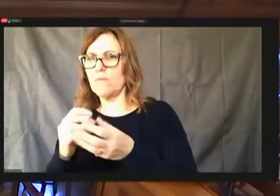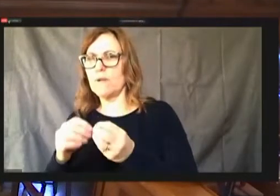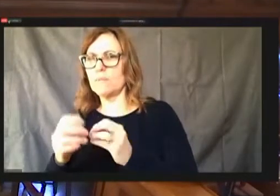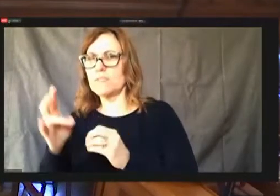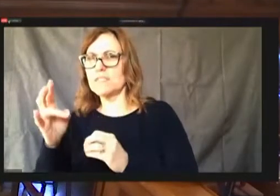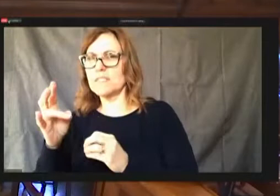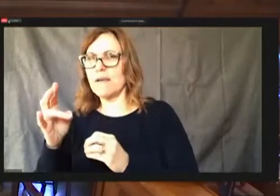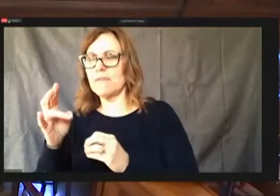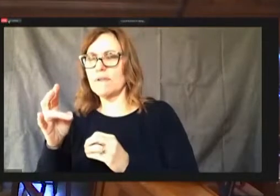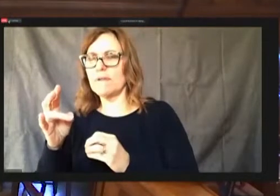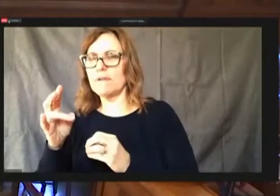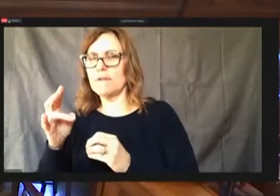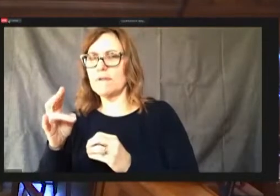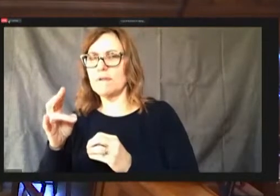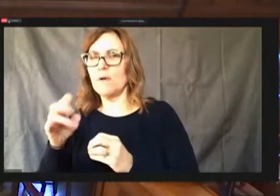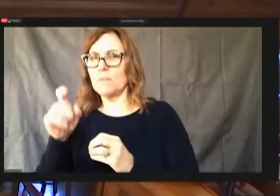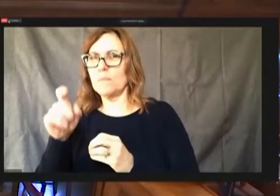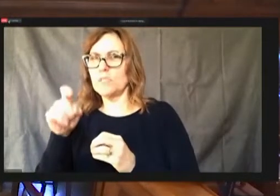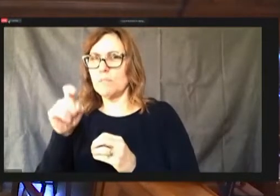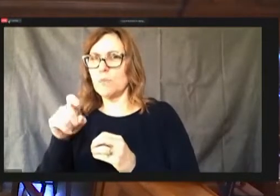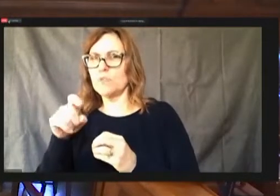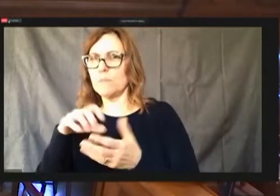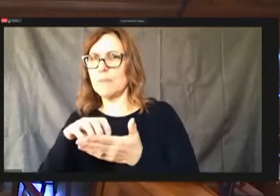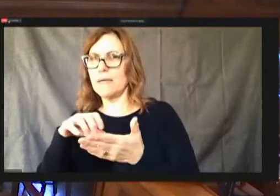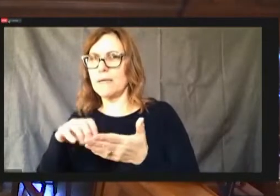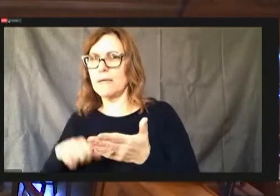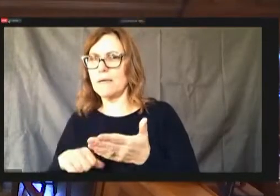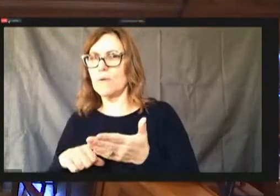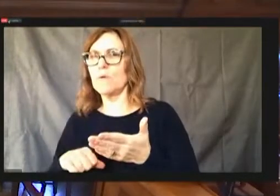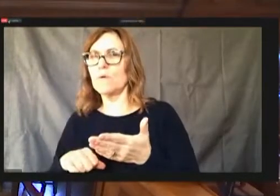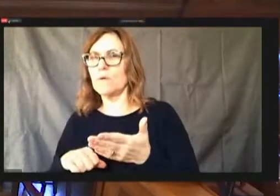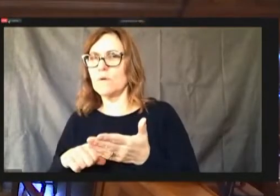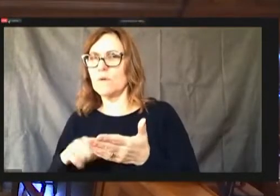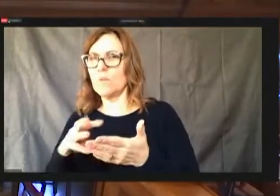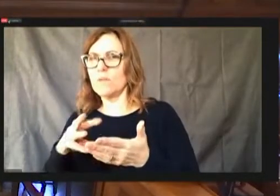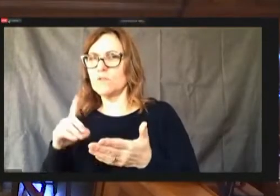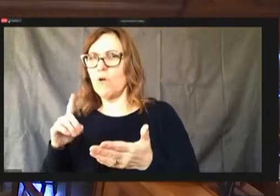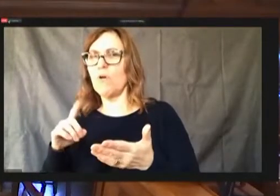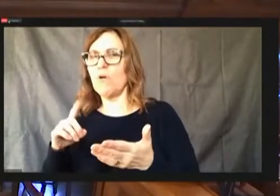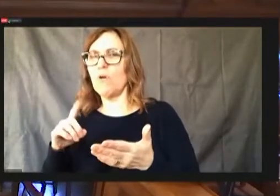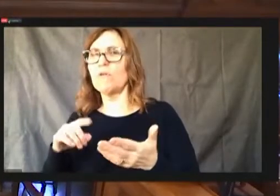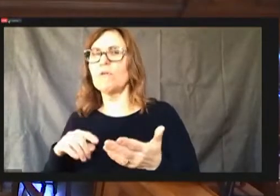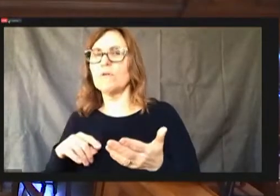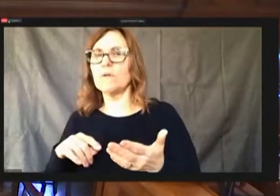Yes, we weren't able to take it up before it was withdrawn, I apologize.